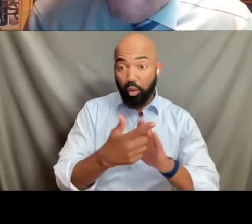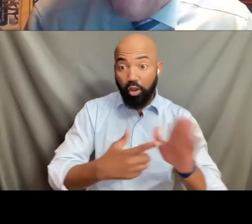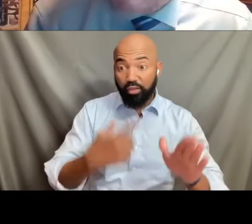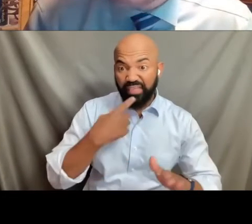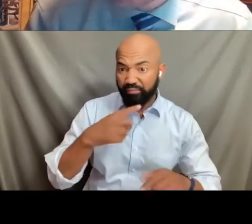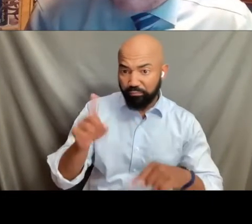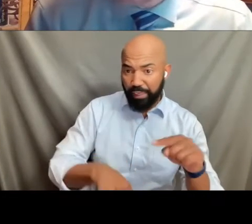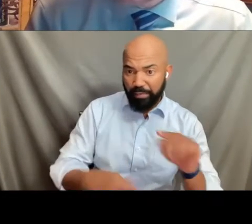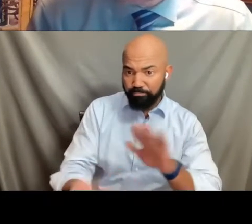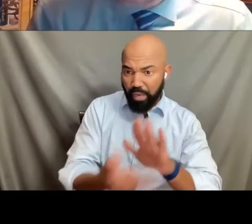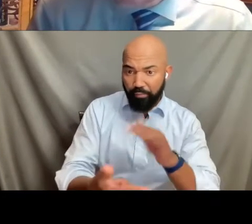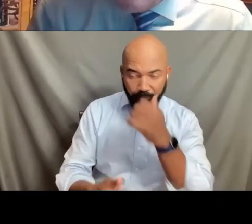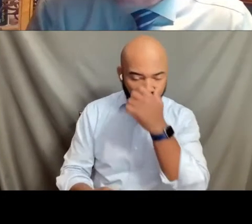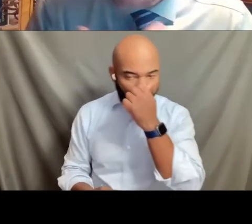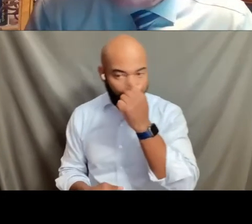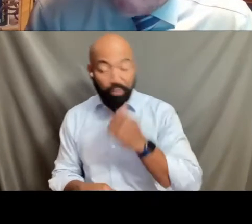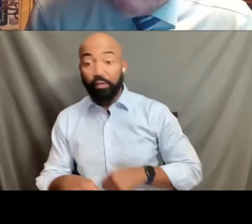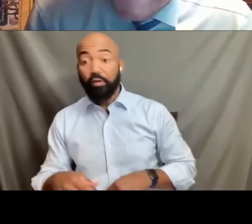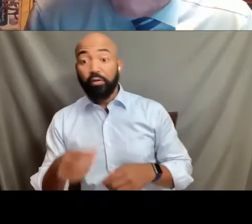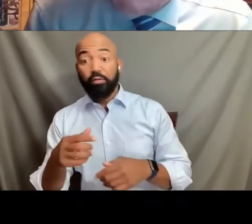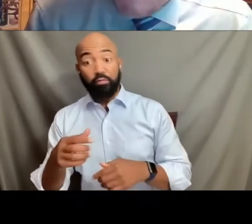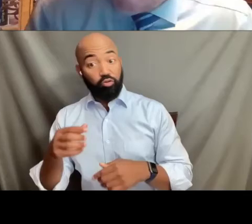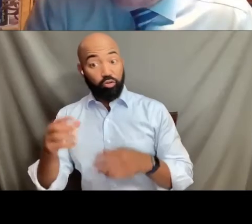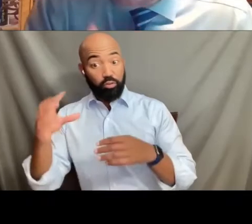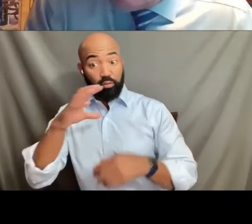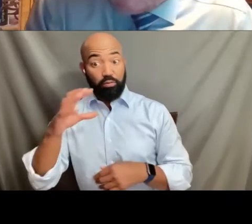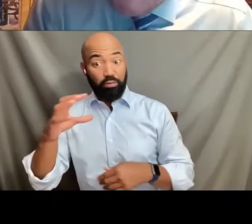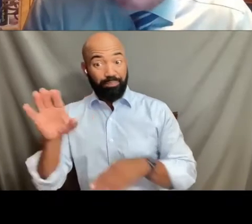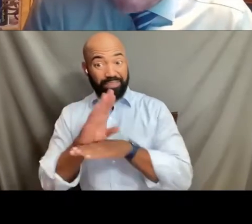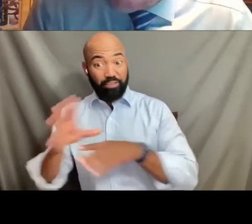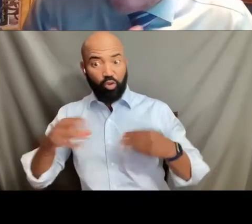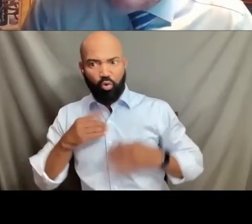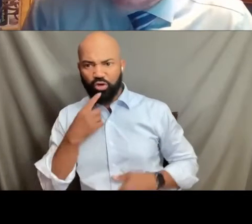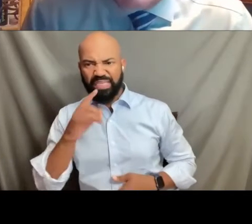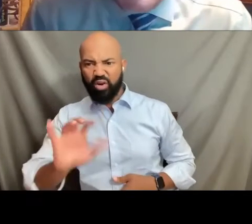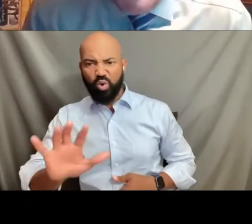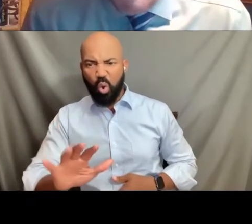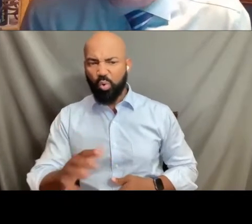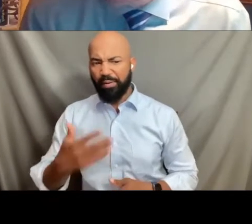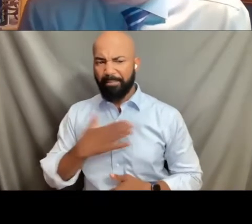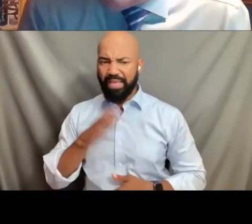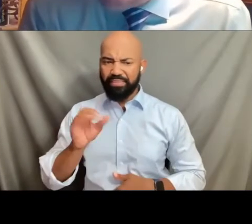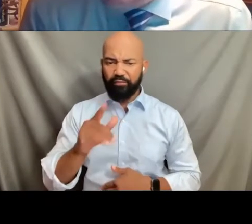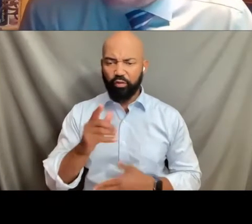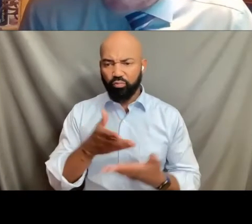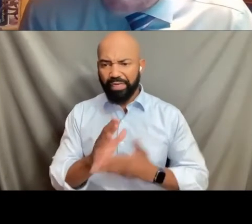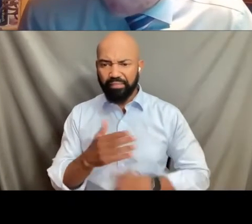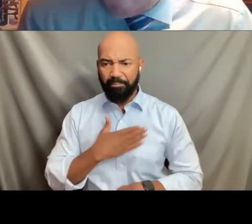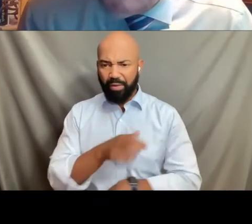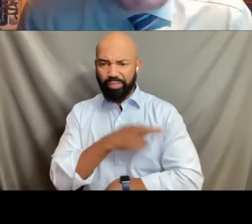No, that's a violation of my first amendment rights, my religious rights, my beliefs. And this came up to the Supreme Court.